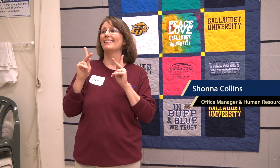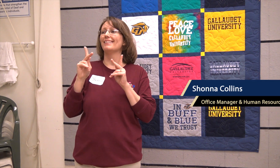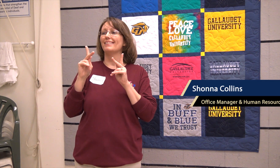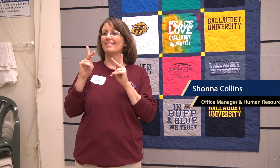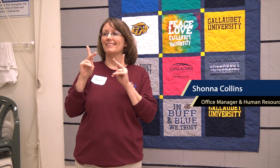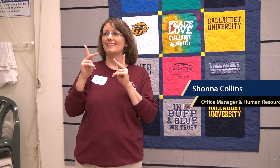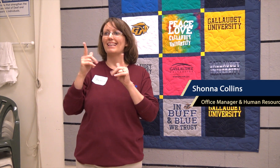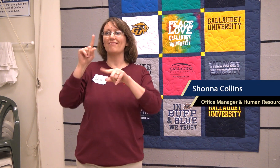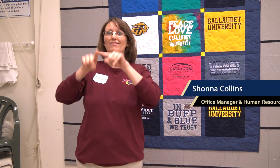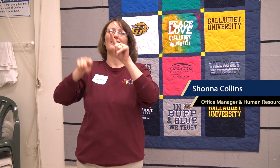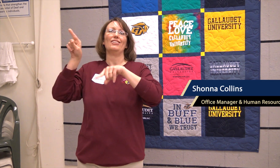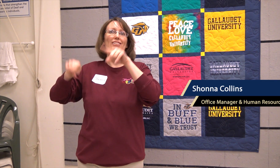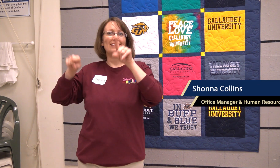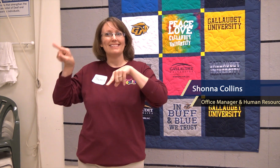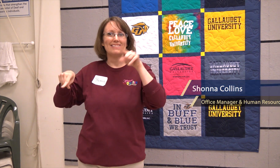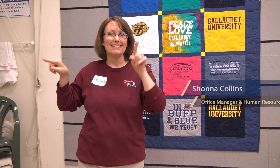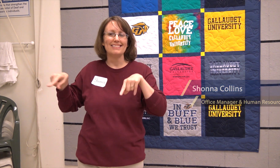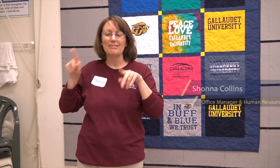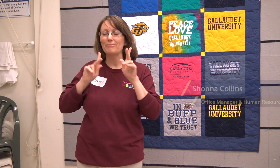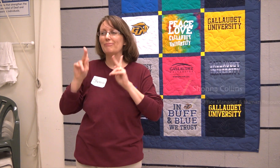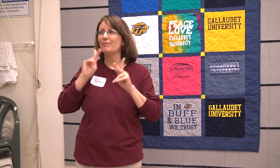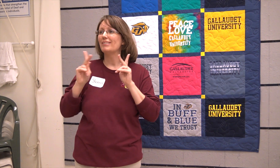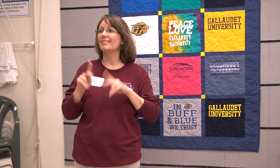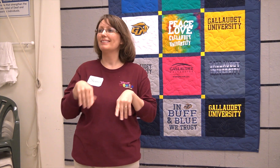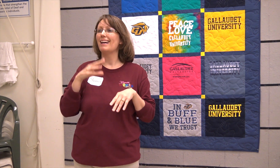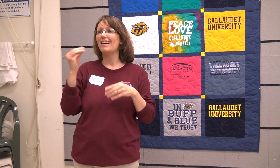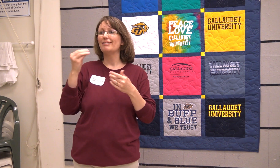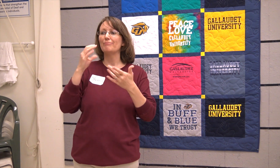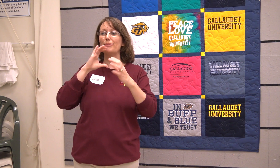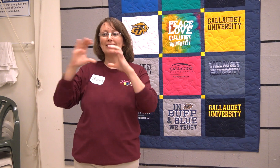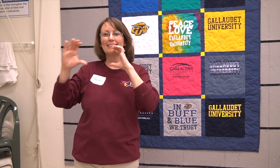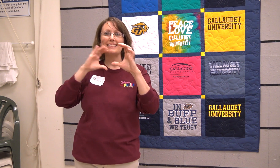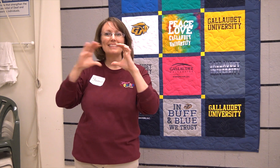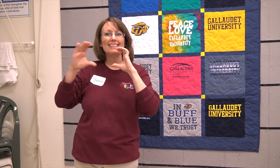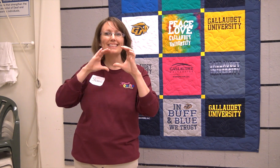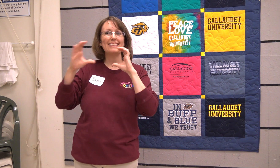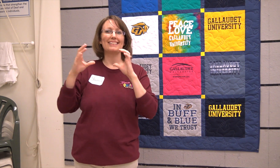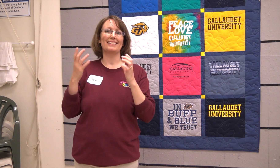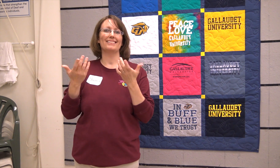to socialize with a variety of people. Gallaudet also taught me how to communicate